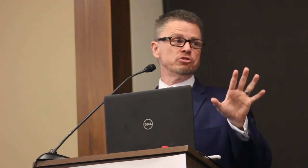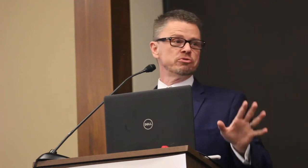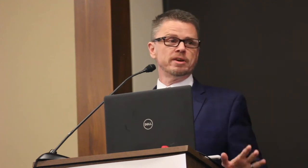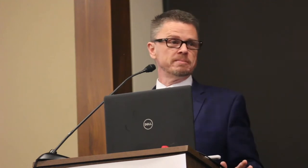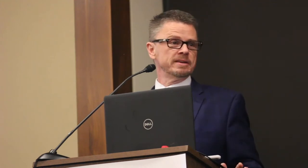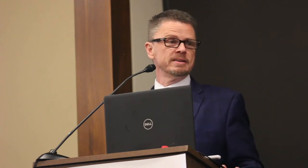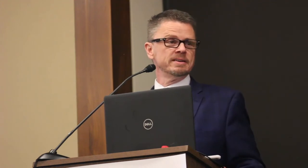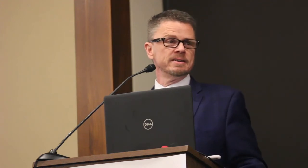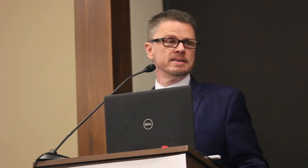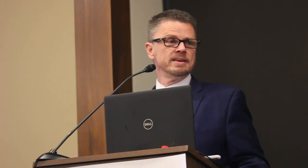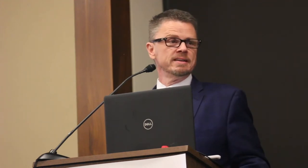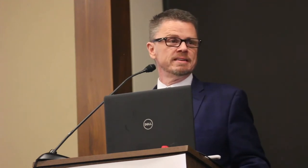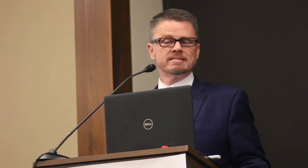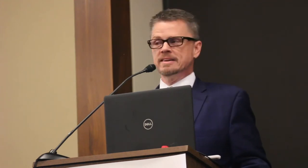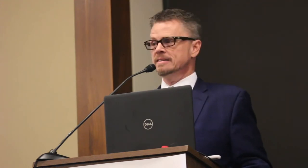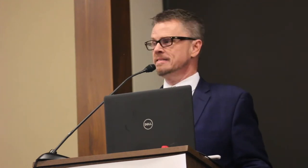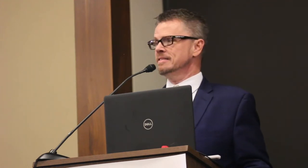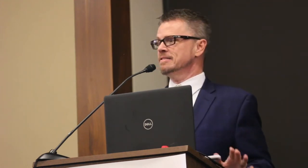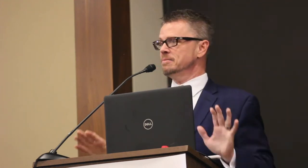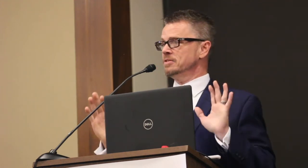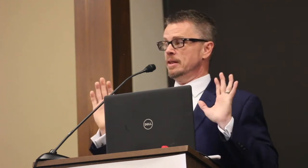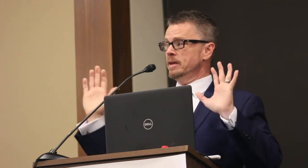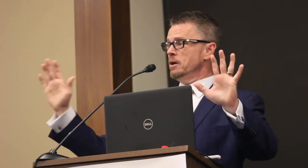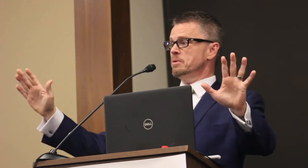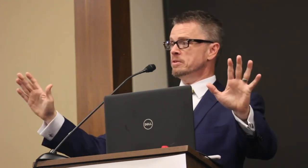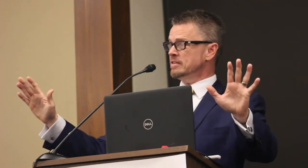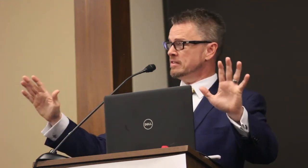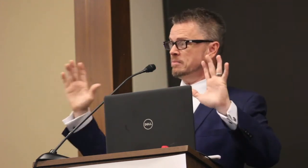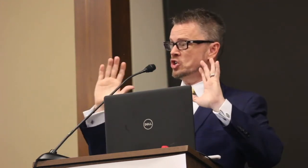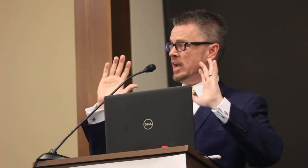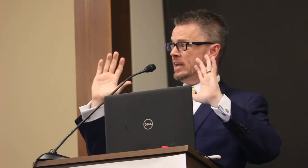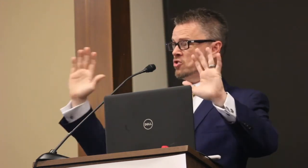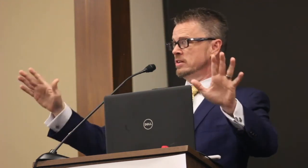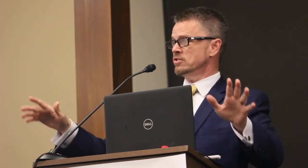tries to sell you something that says systems, let me help you with systems change and it’s